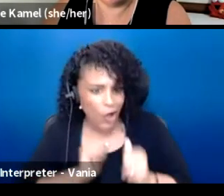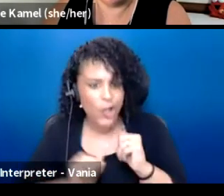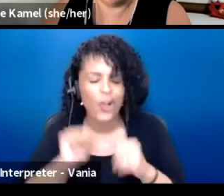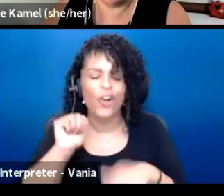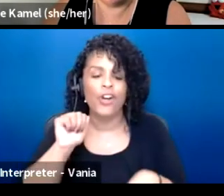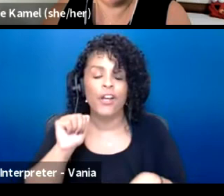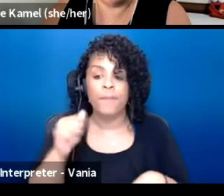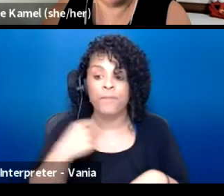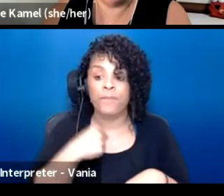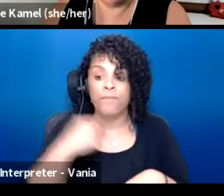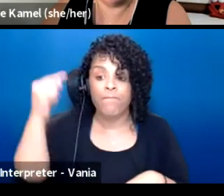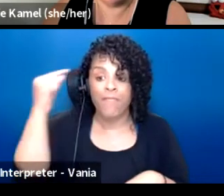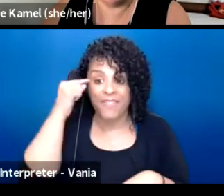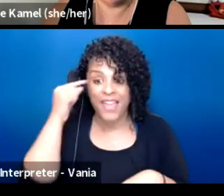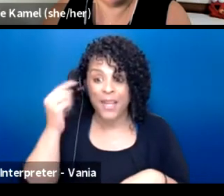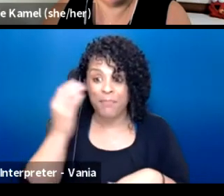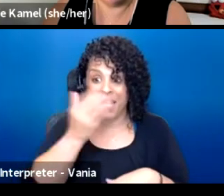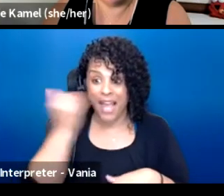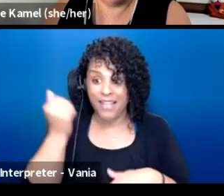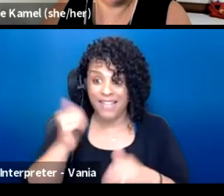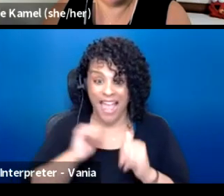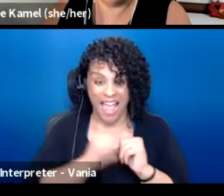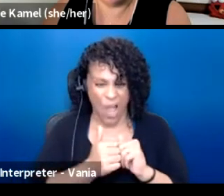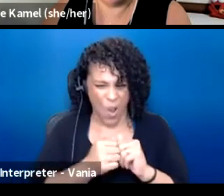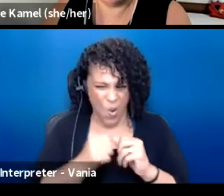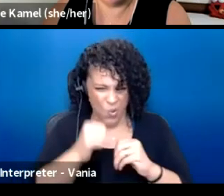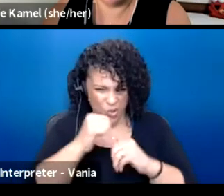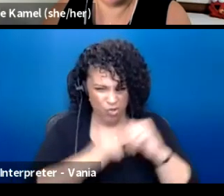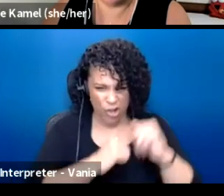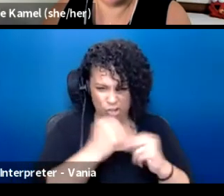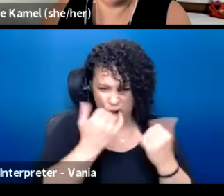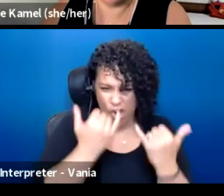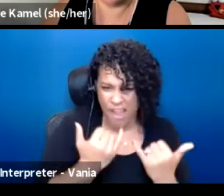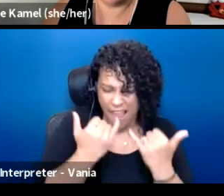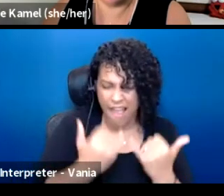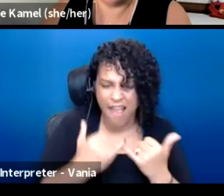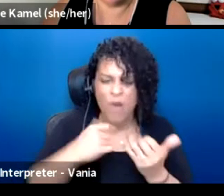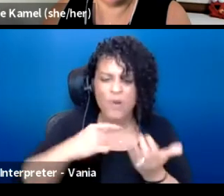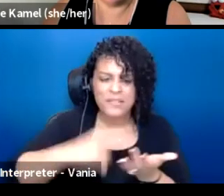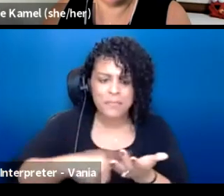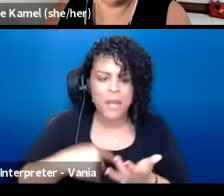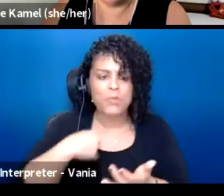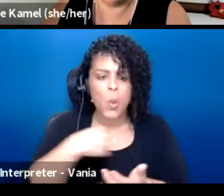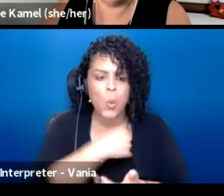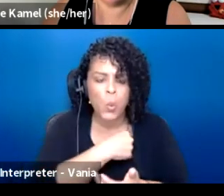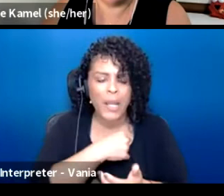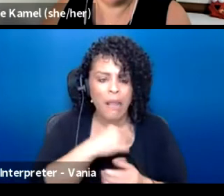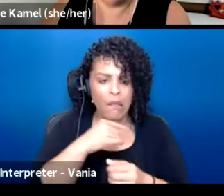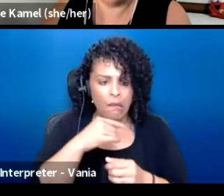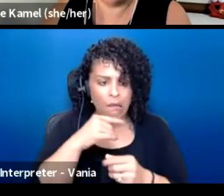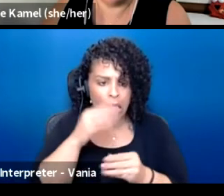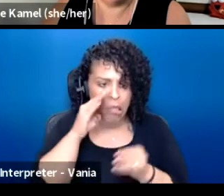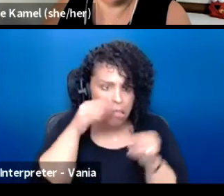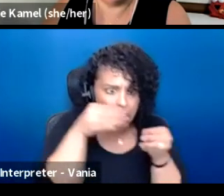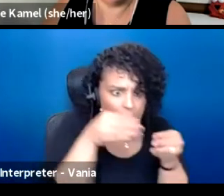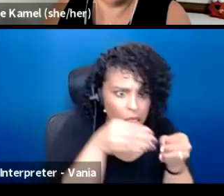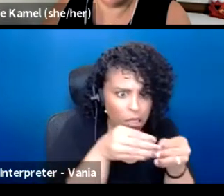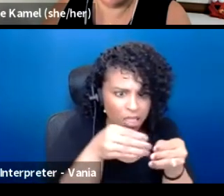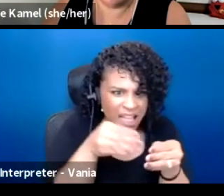And I think because of the way things are structured, I think sometimes we all get caught up in like, this is how it's supposed to be.